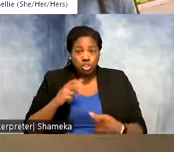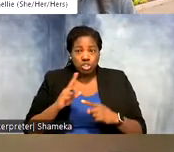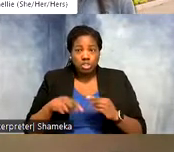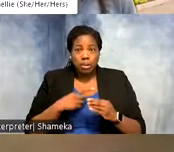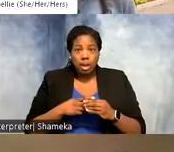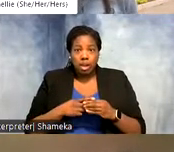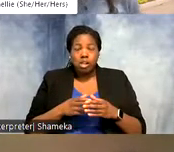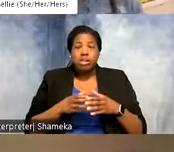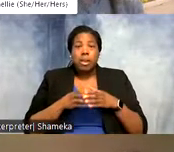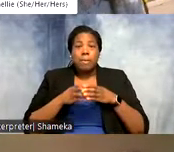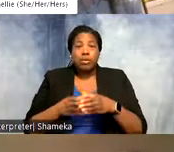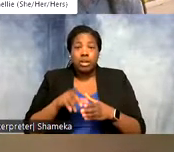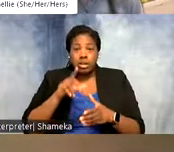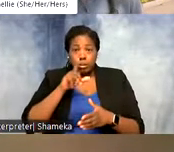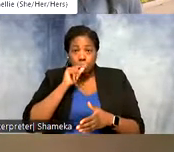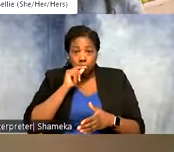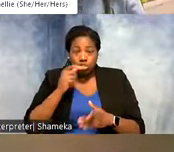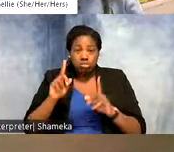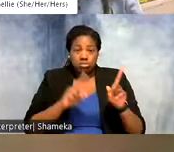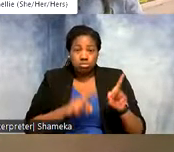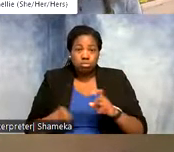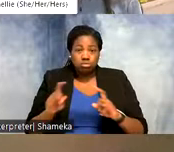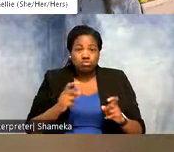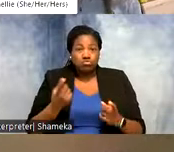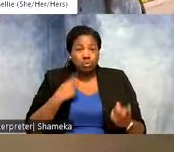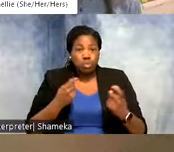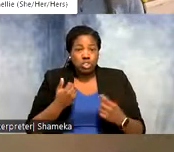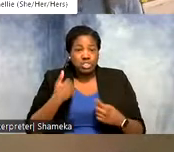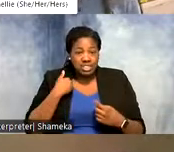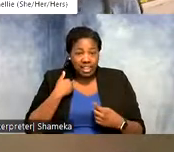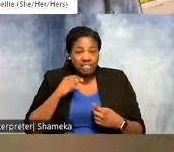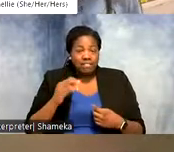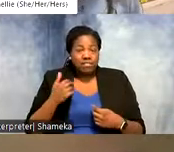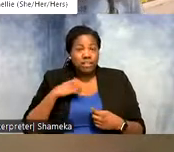poll here: what questions might scientists have? And if you have other questions put them in the chat.